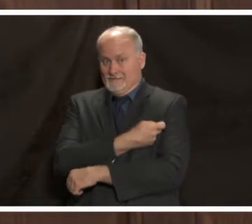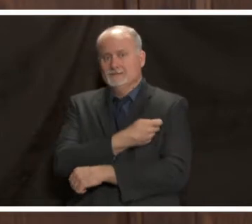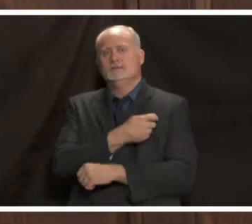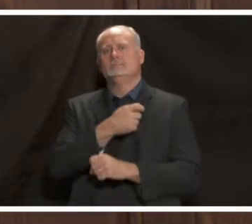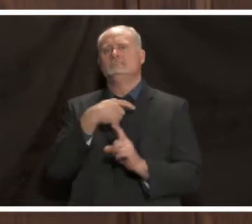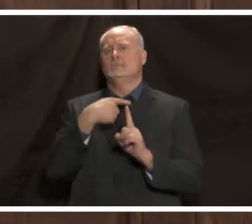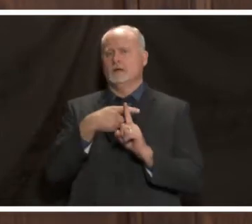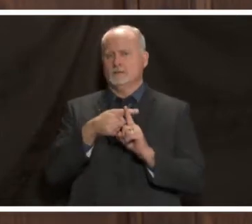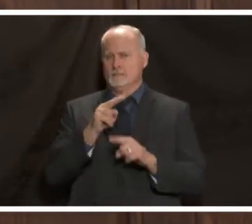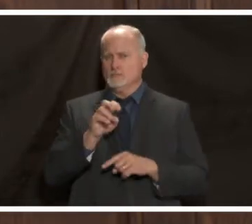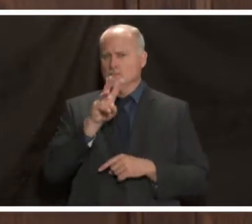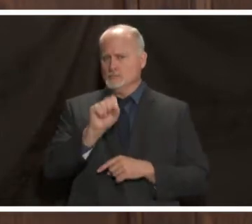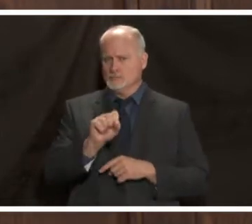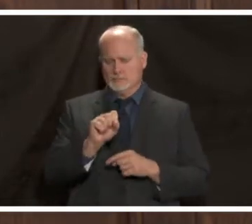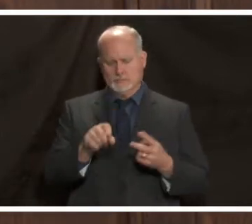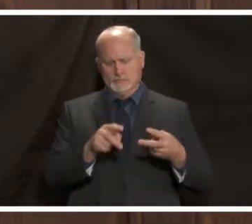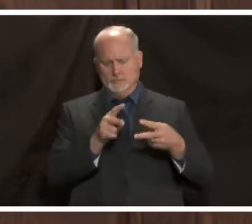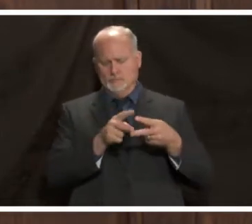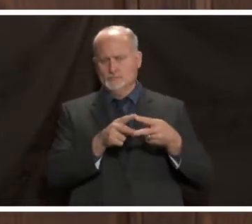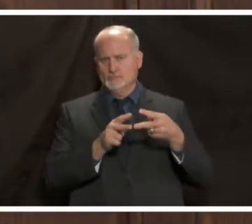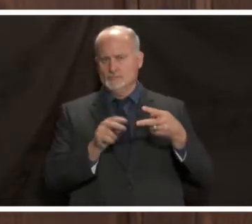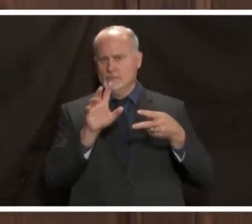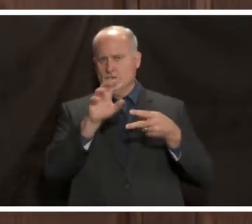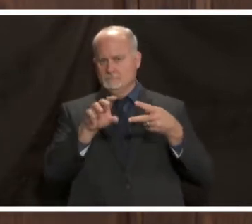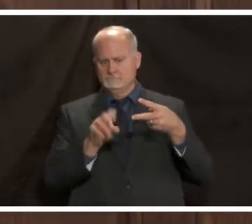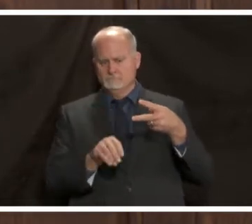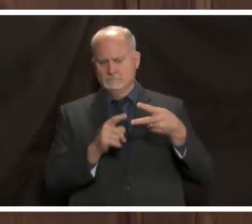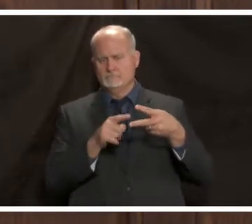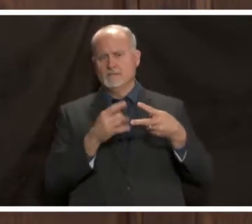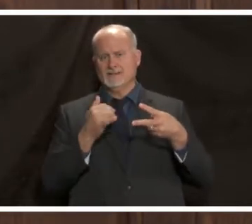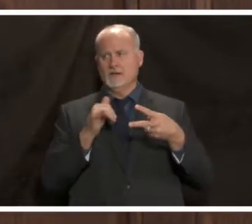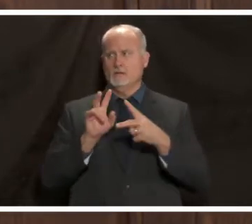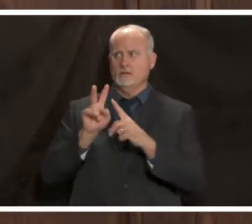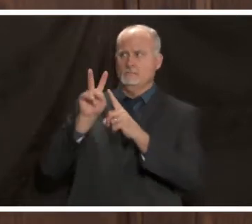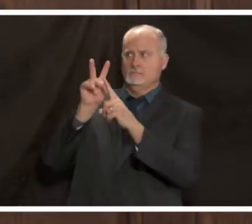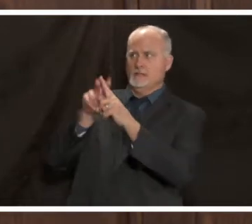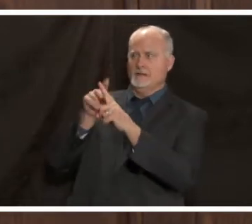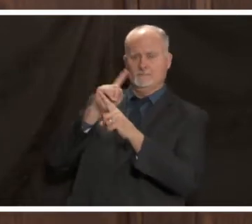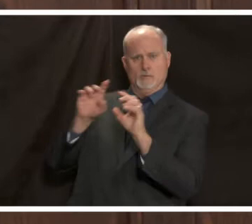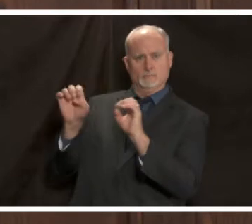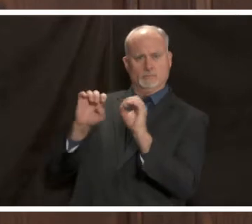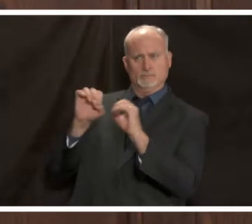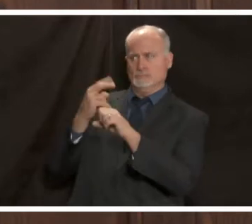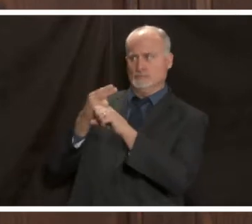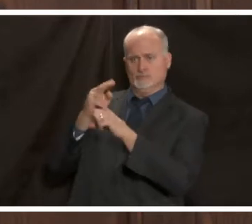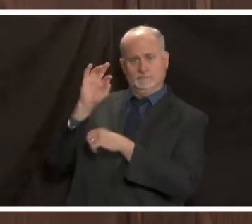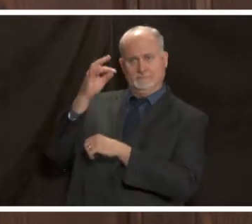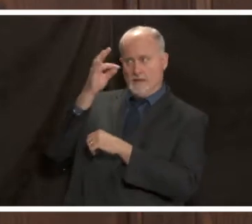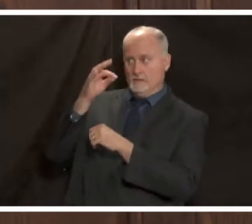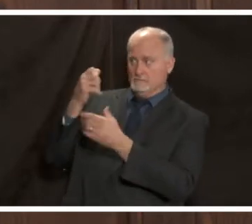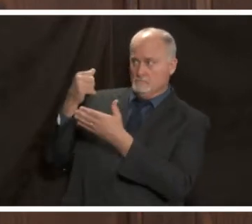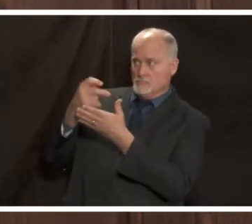two vaccines in particular are applying for emergency use authorization and we expect to have